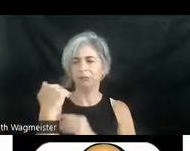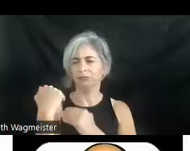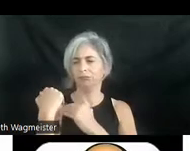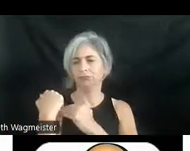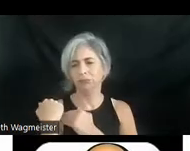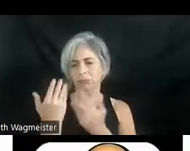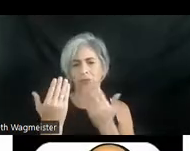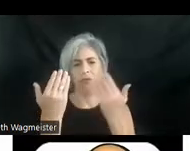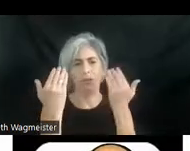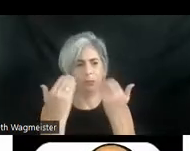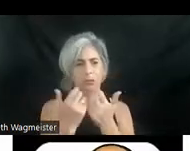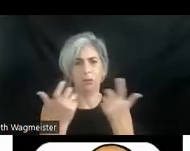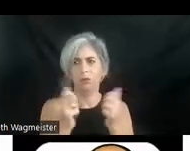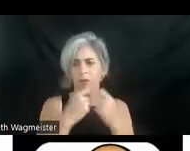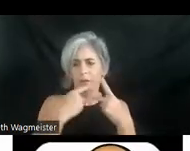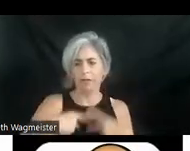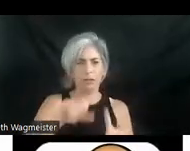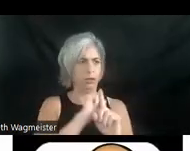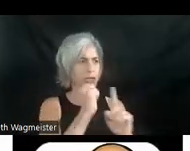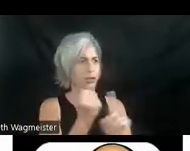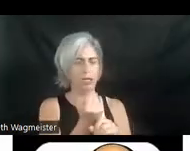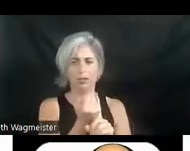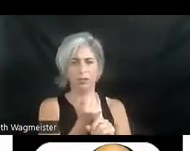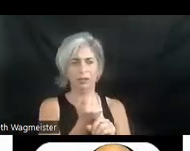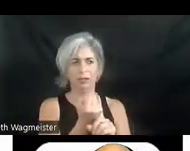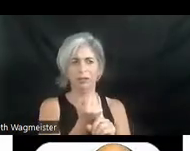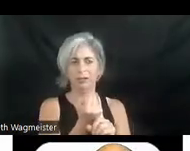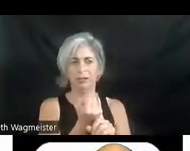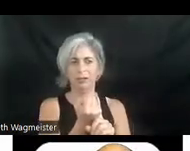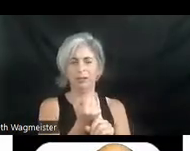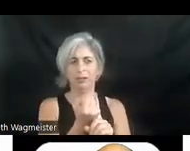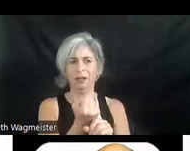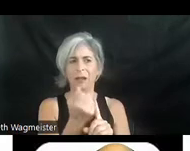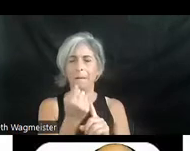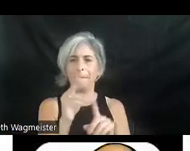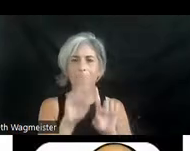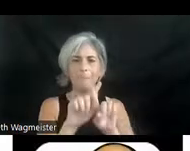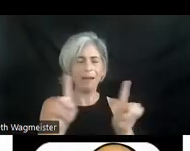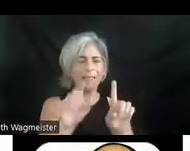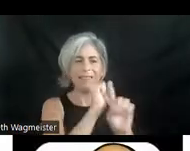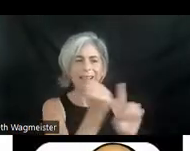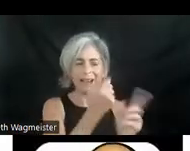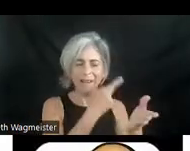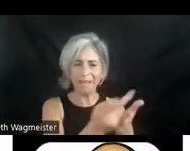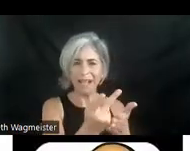their physical situation as much as they are by the way society fails to accommodate them.